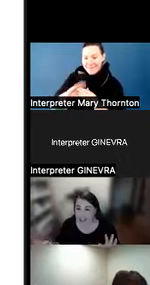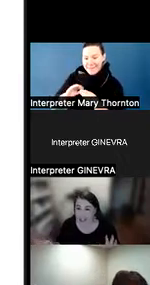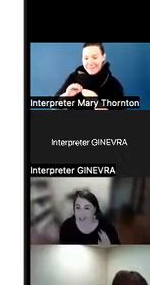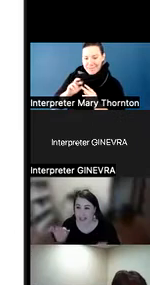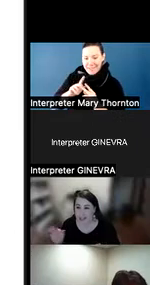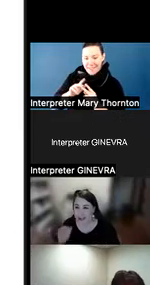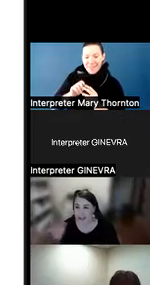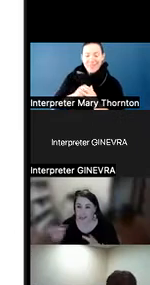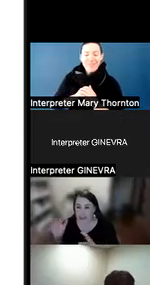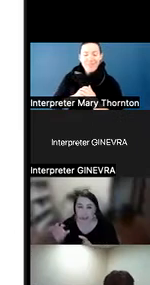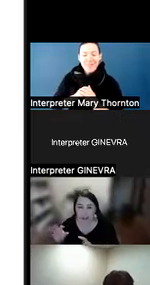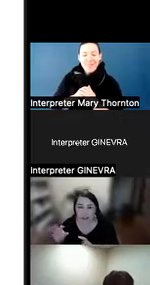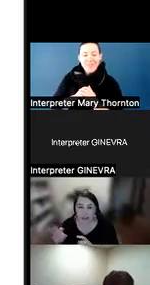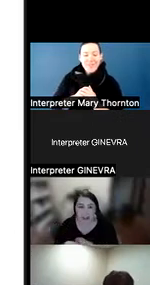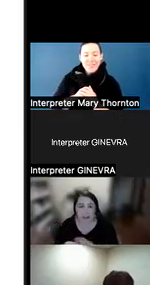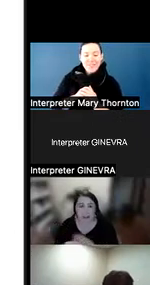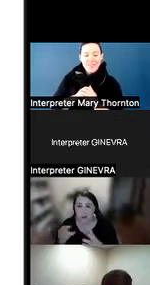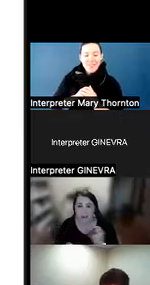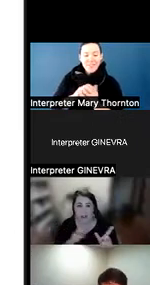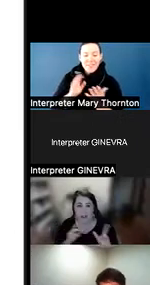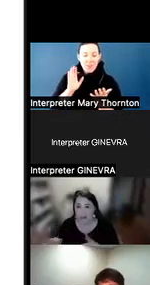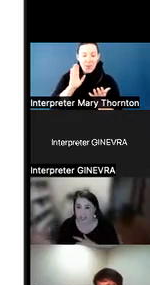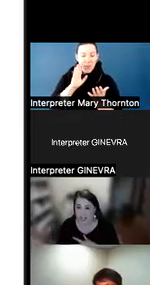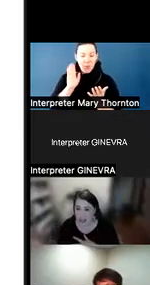You can either unmute yourself or you can utilize the chat.